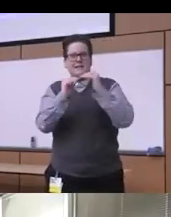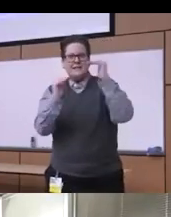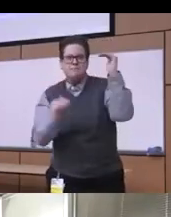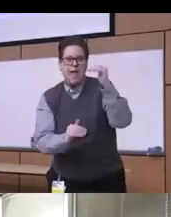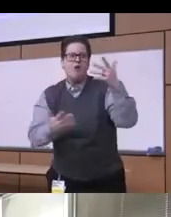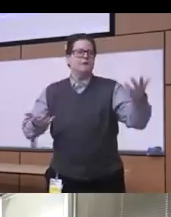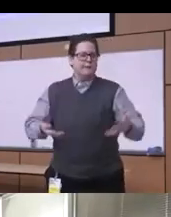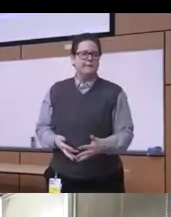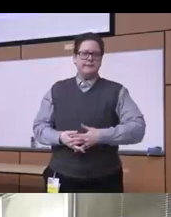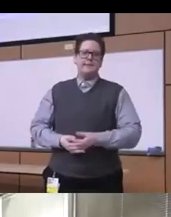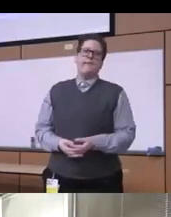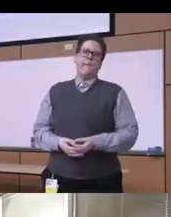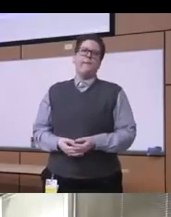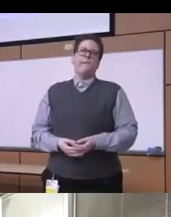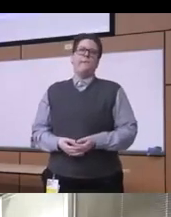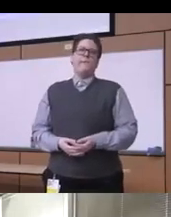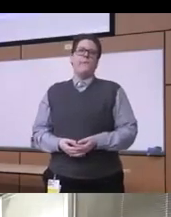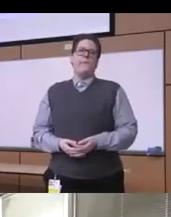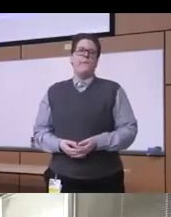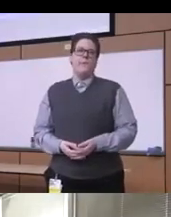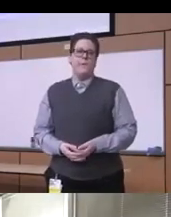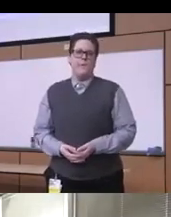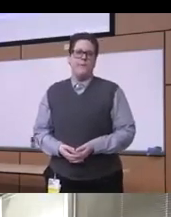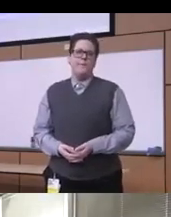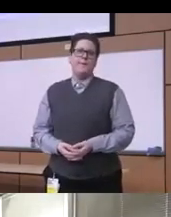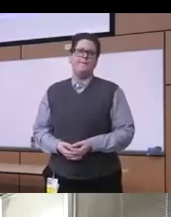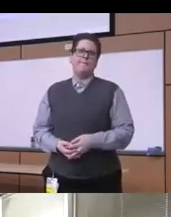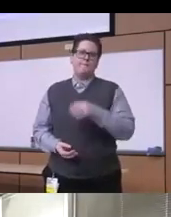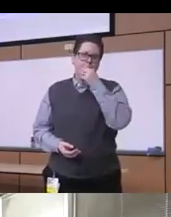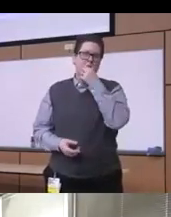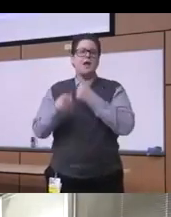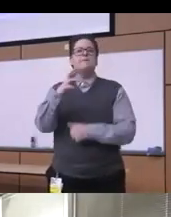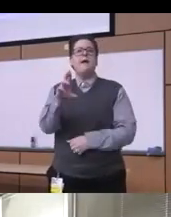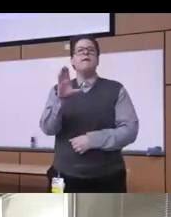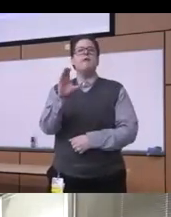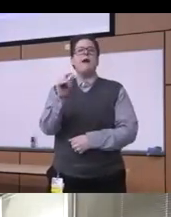do about it so this camera Jones Dr Cameron Jones defined racism and I want to really put it in a